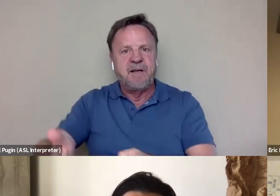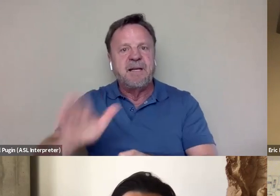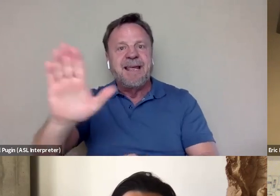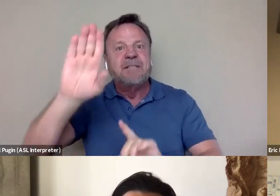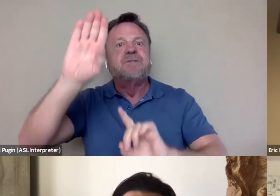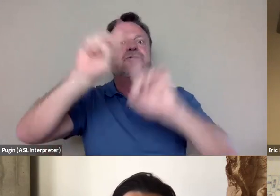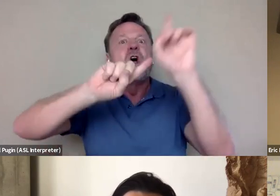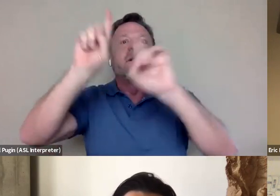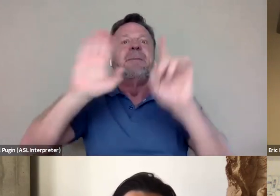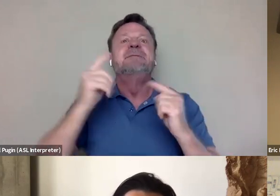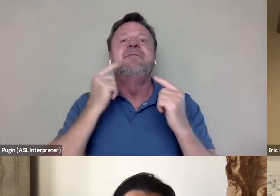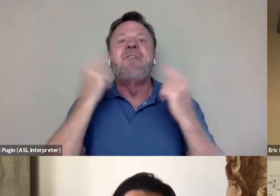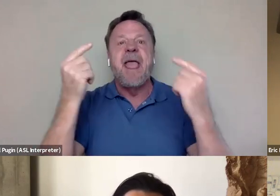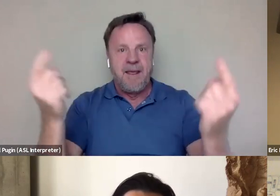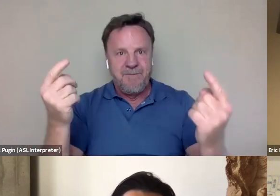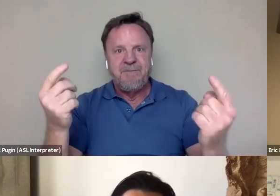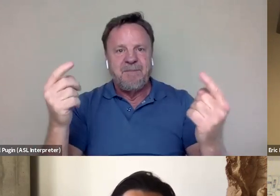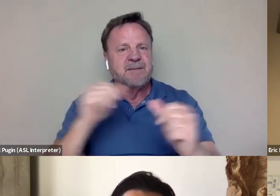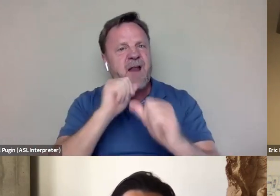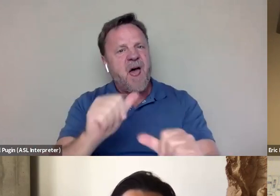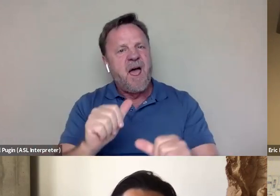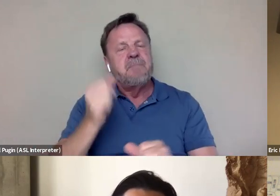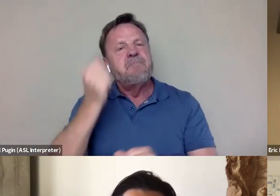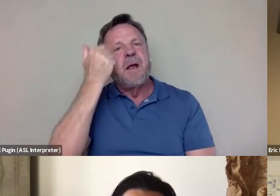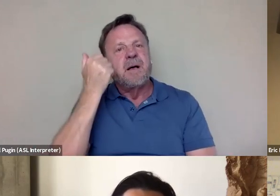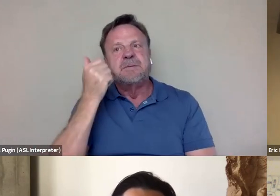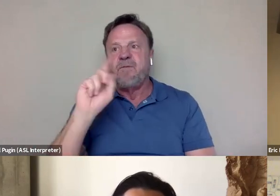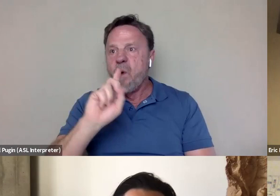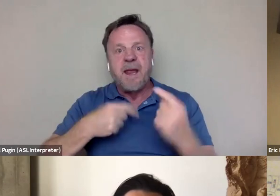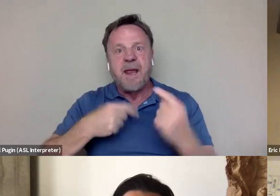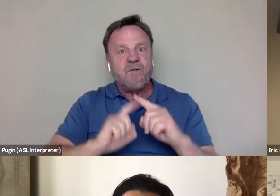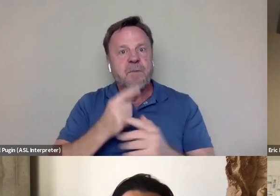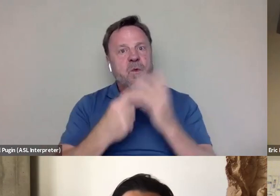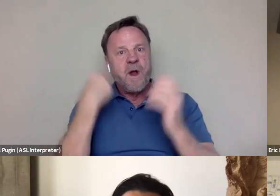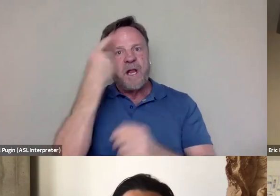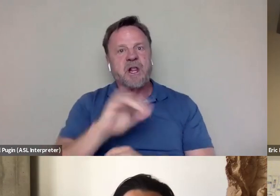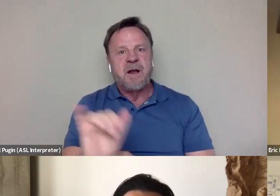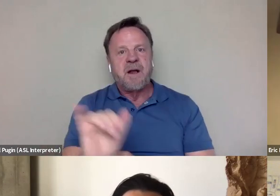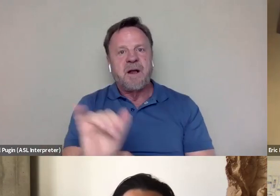his fame because of where he came from and what he looked like. And so I think it's important